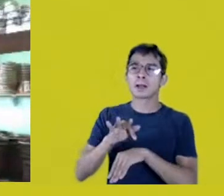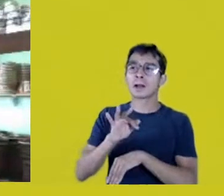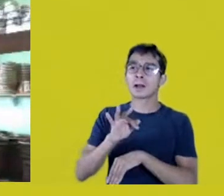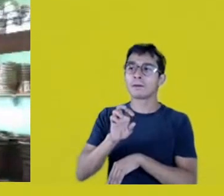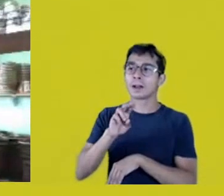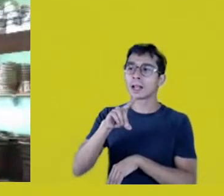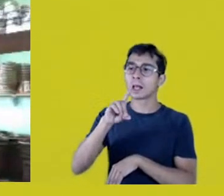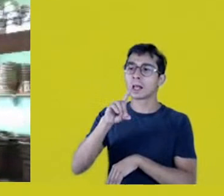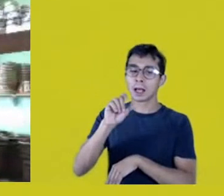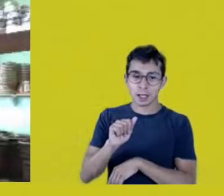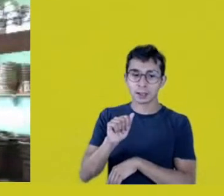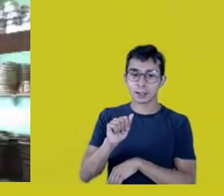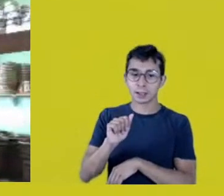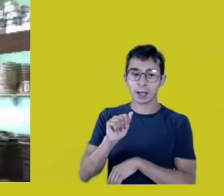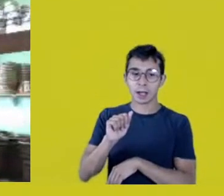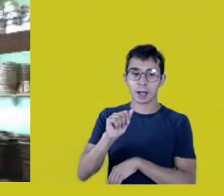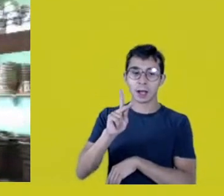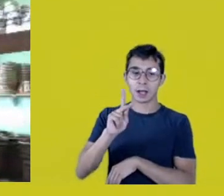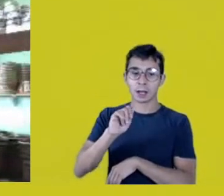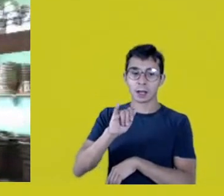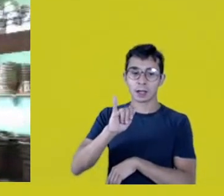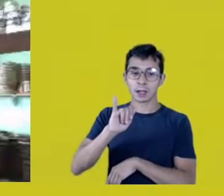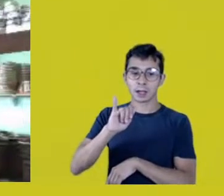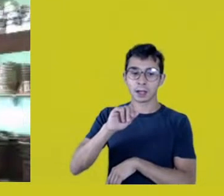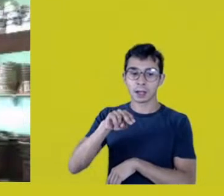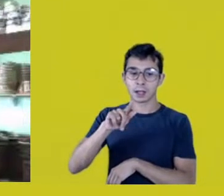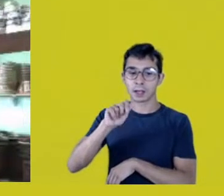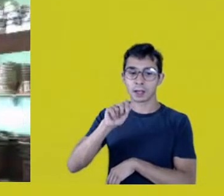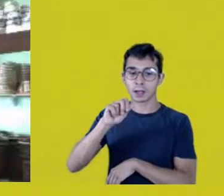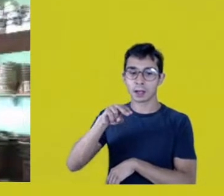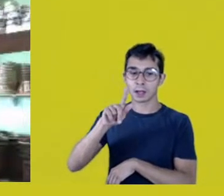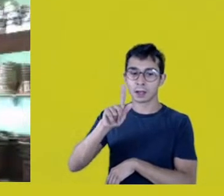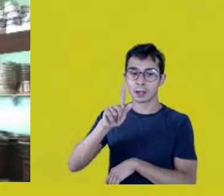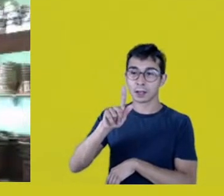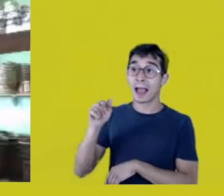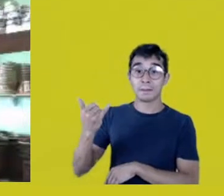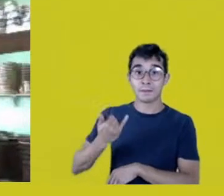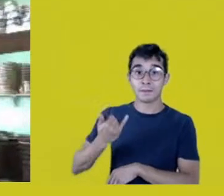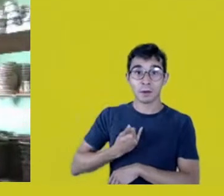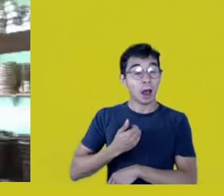He said, “No way! Our first lawyer cousin! That’s what we need!”